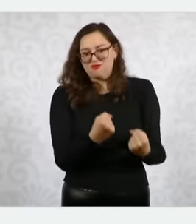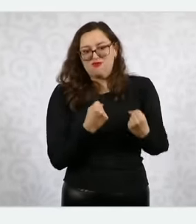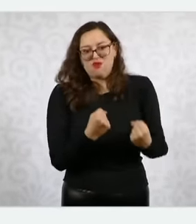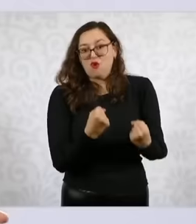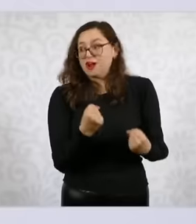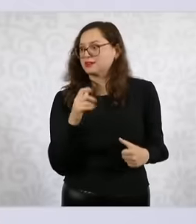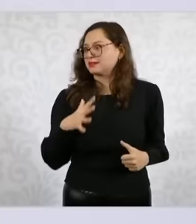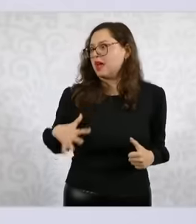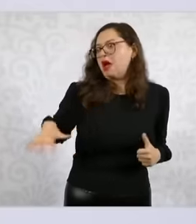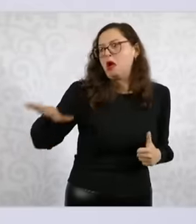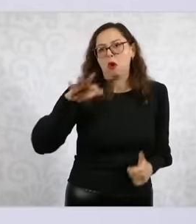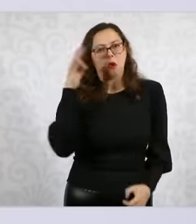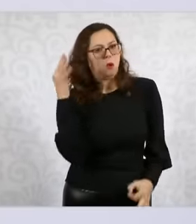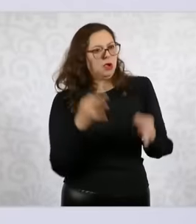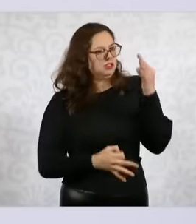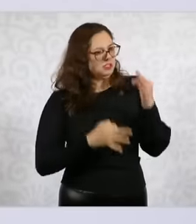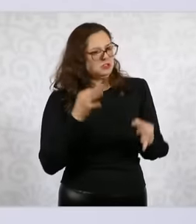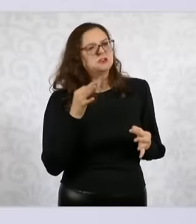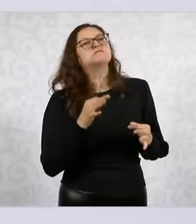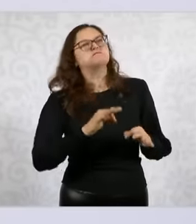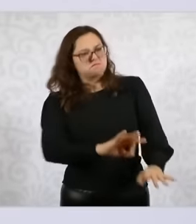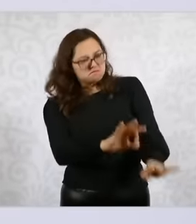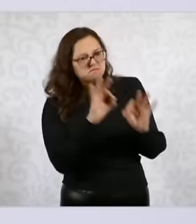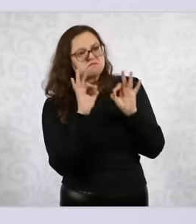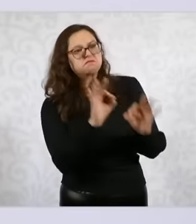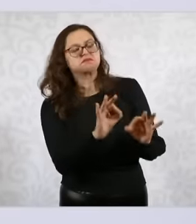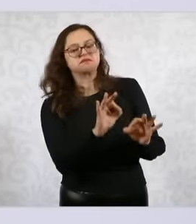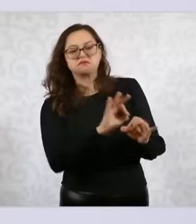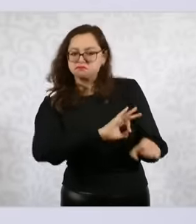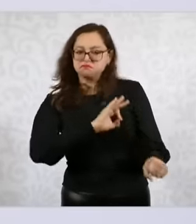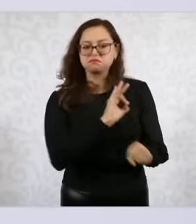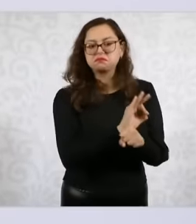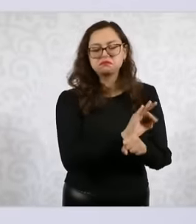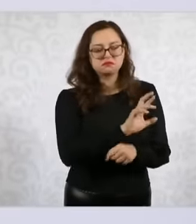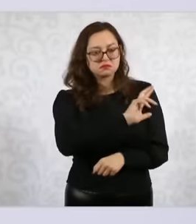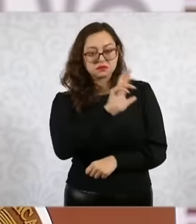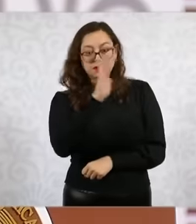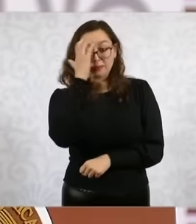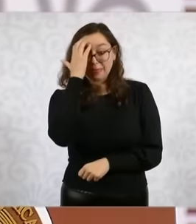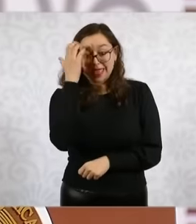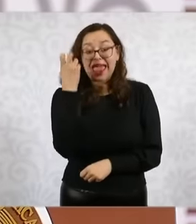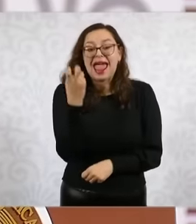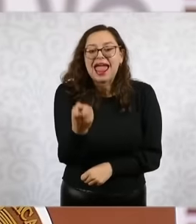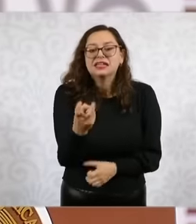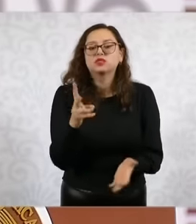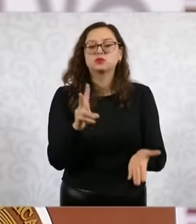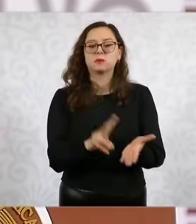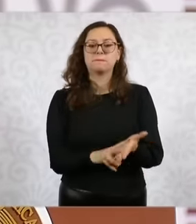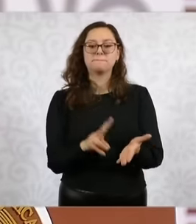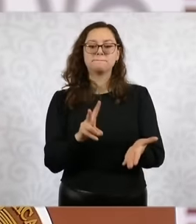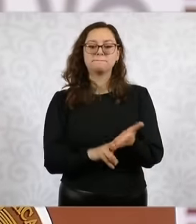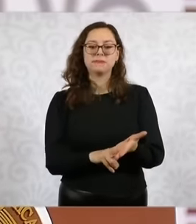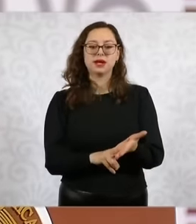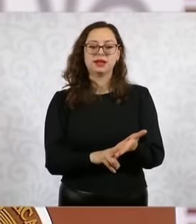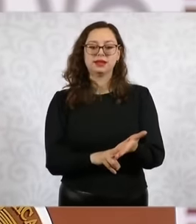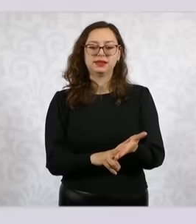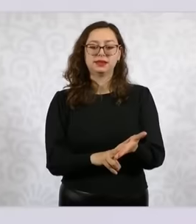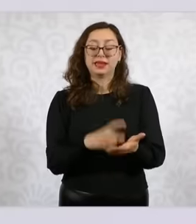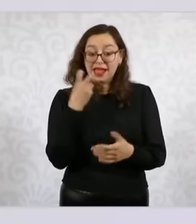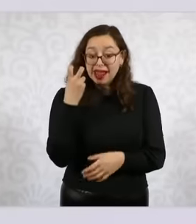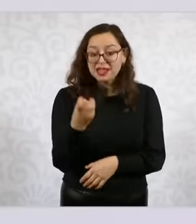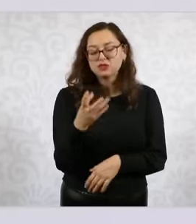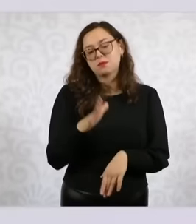recognition of their people, that is more valuable than many other things, so in the case of